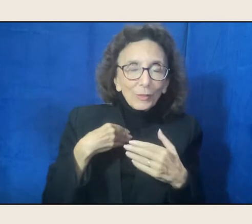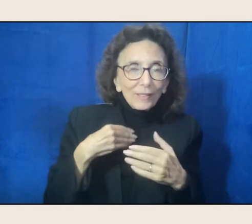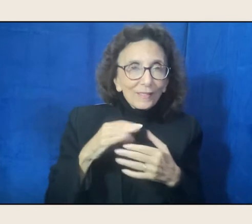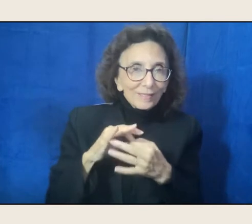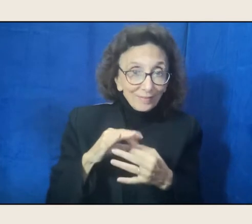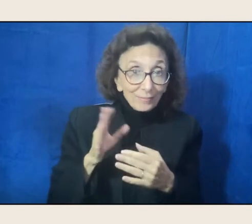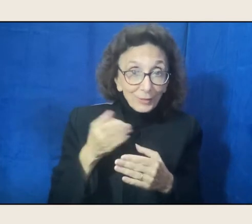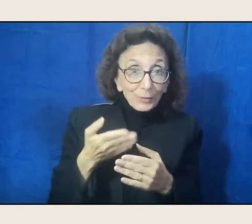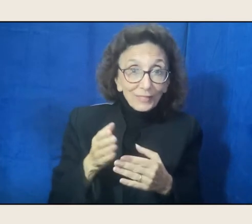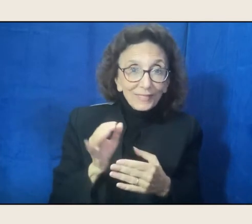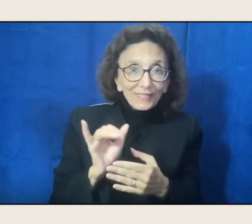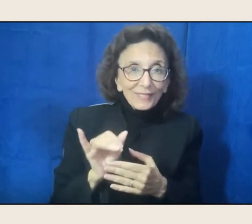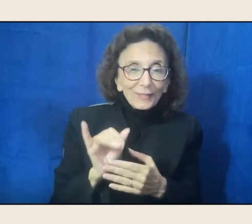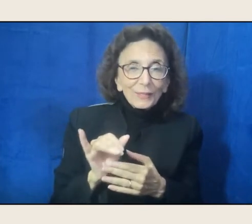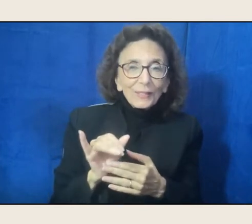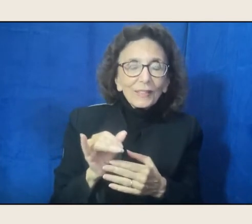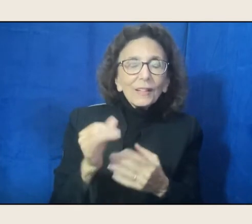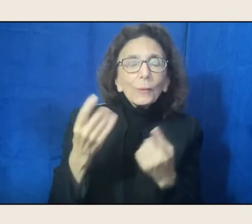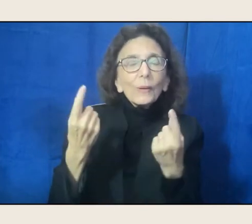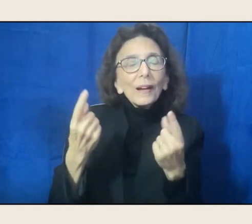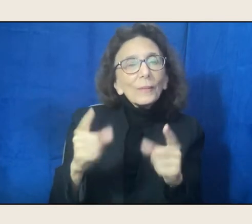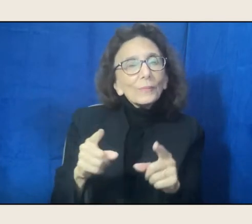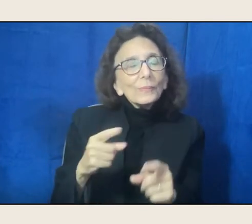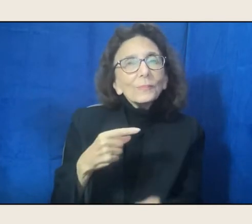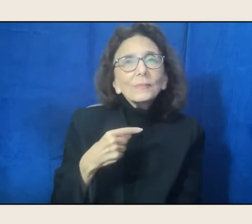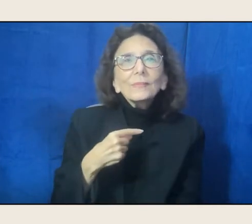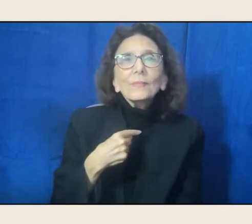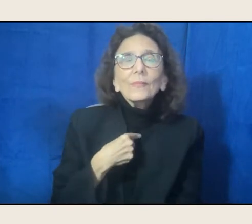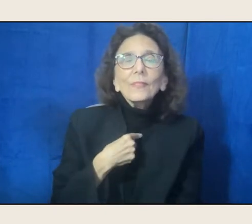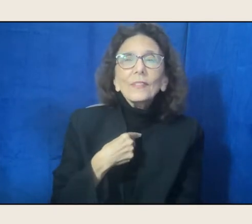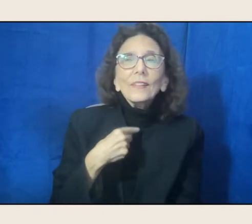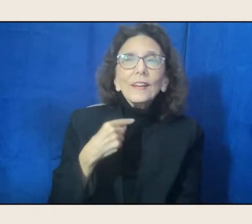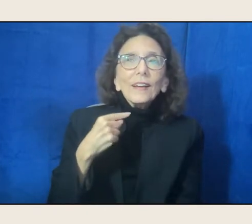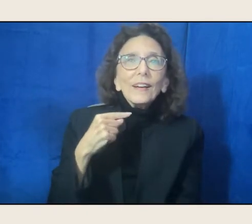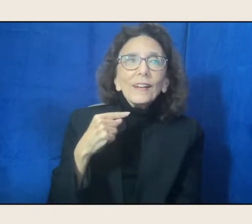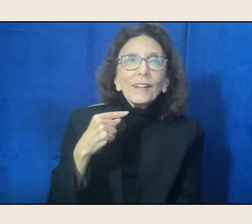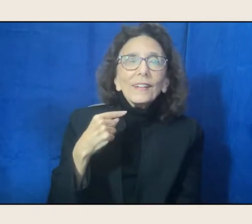I hear, it's like I want to speak what I hear.